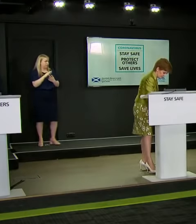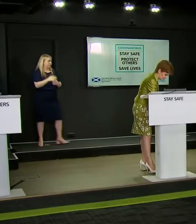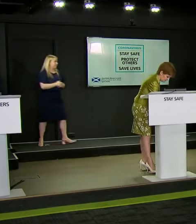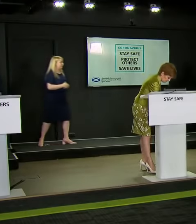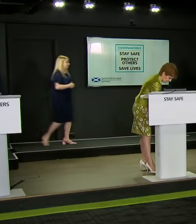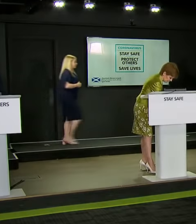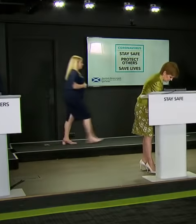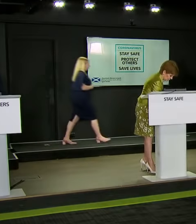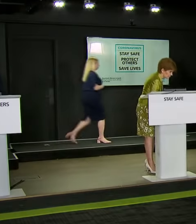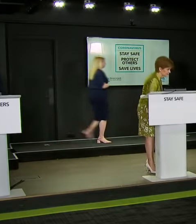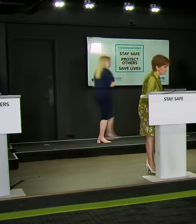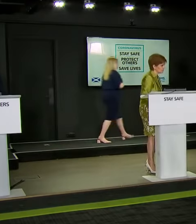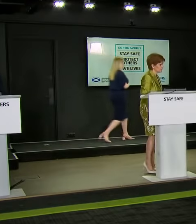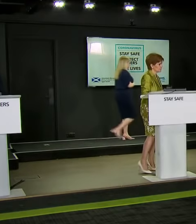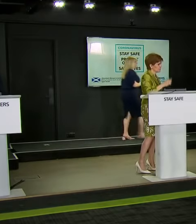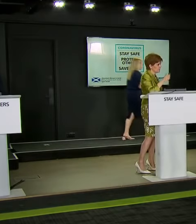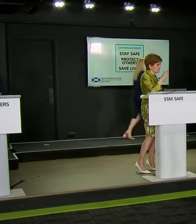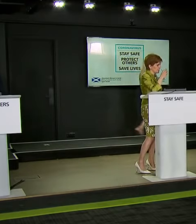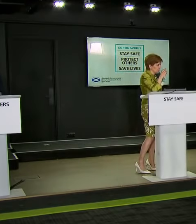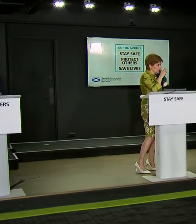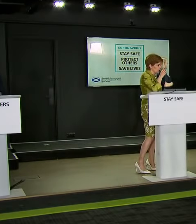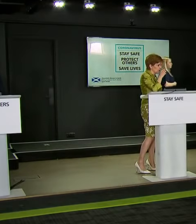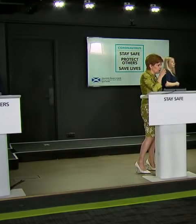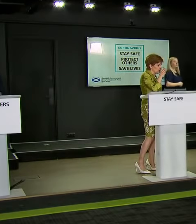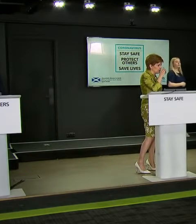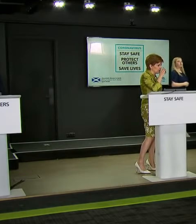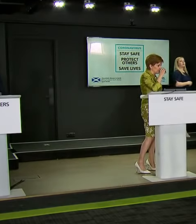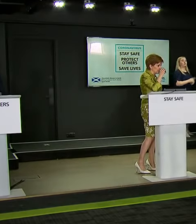Just two points that I would add to what you have said.